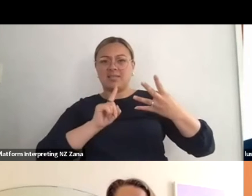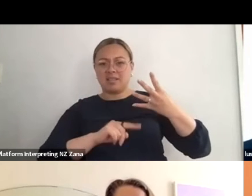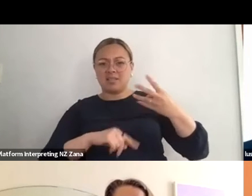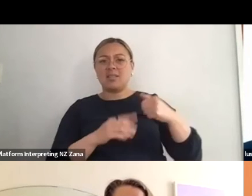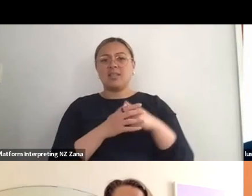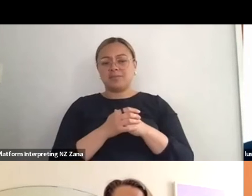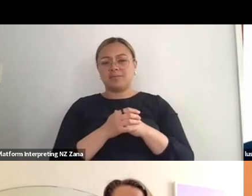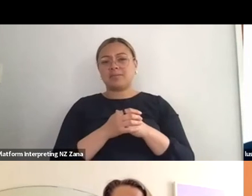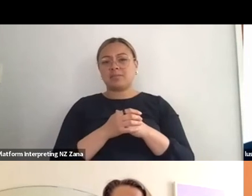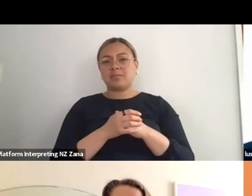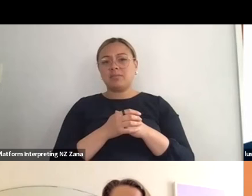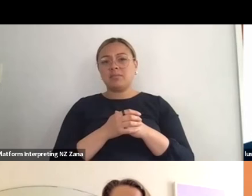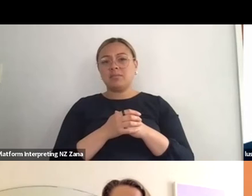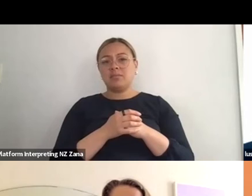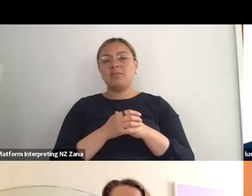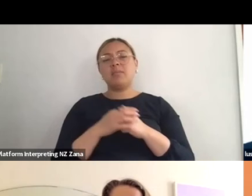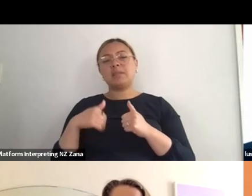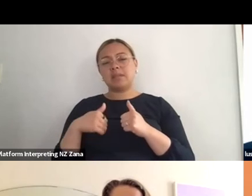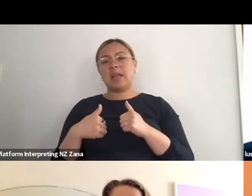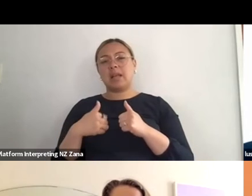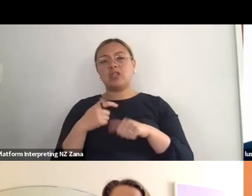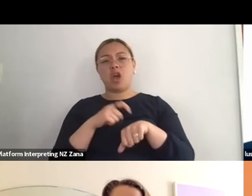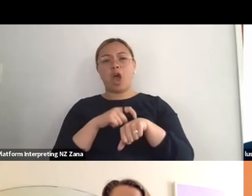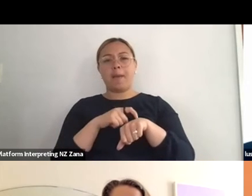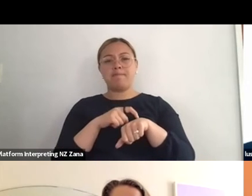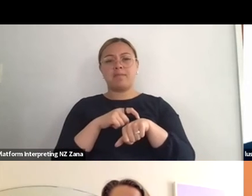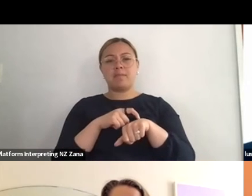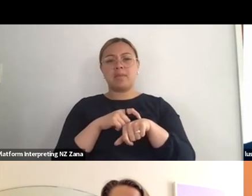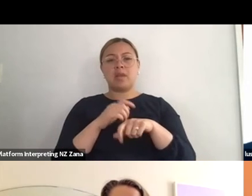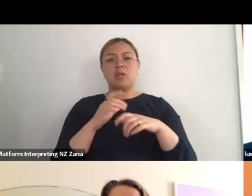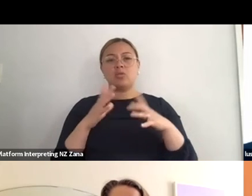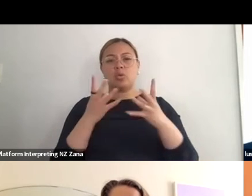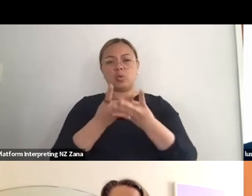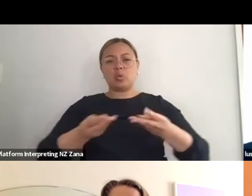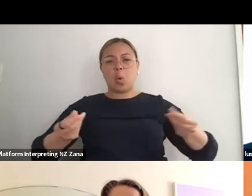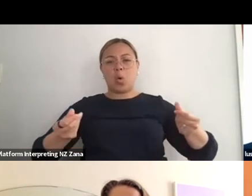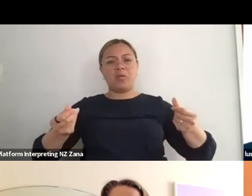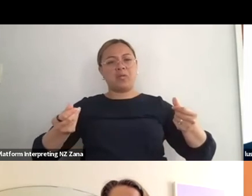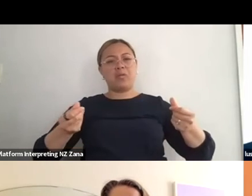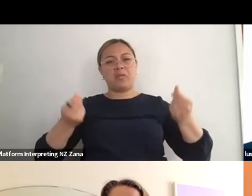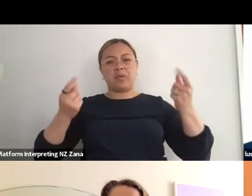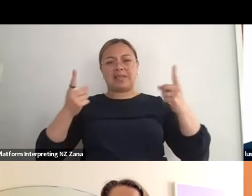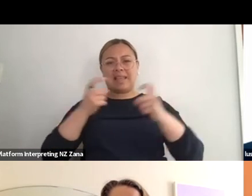needing the time it takes for technical stuff but also for performers to feel safe navigating